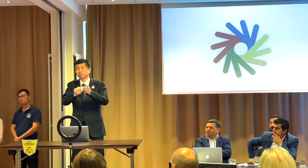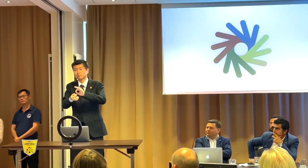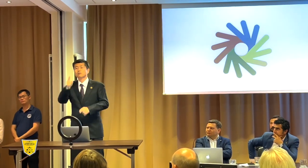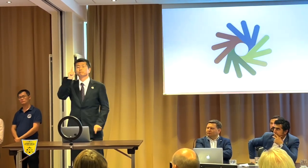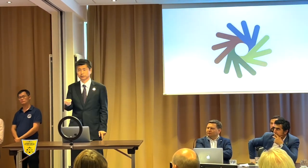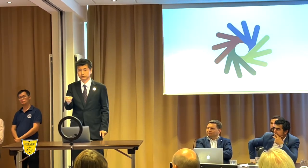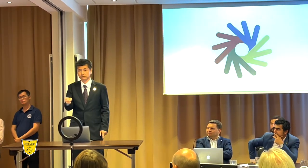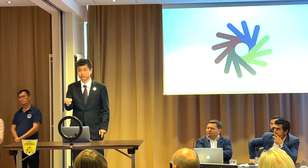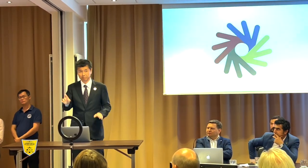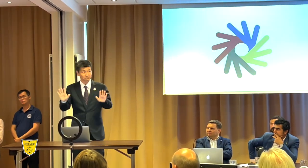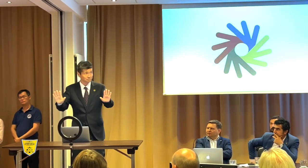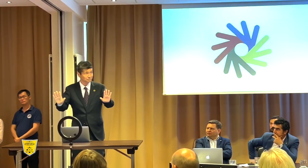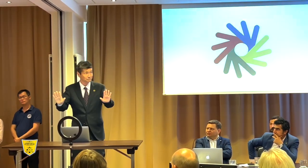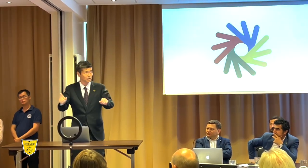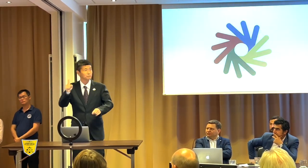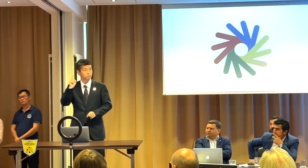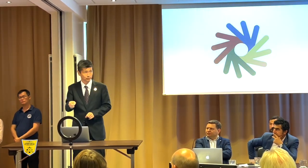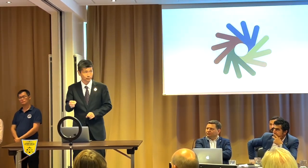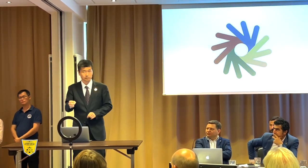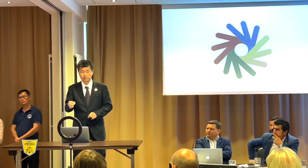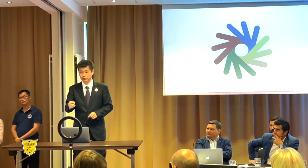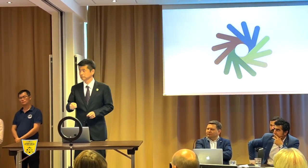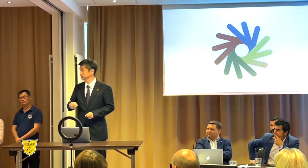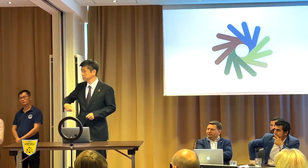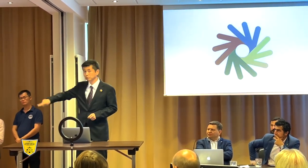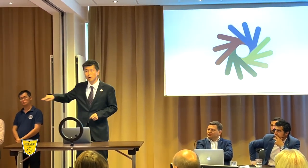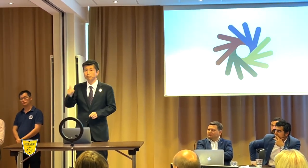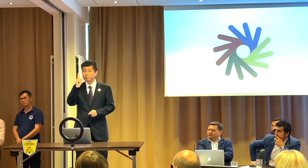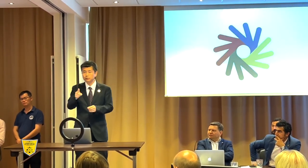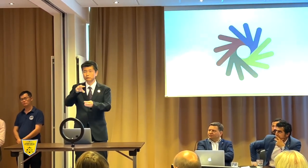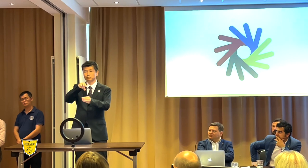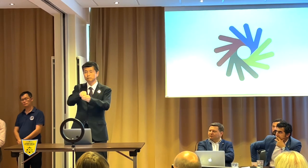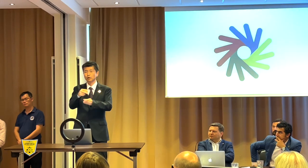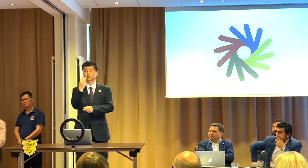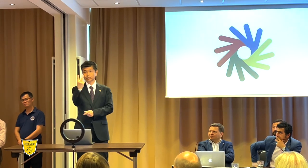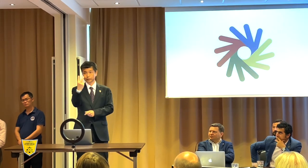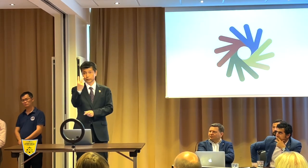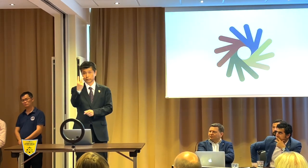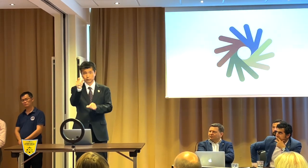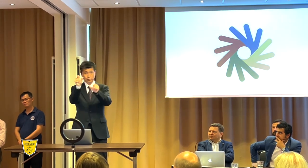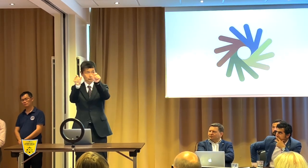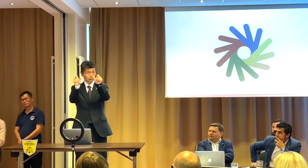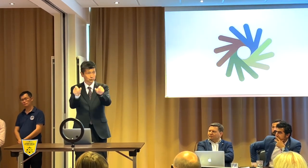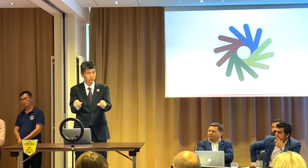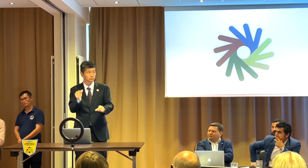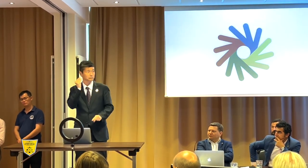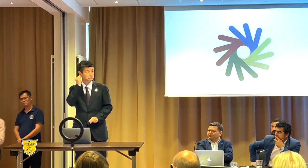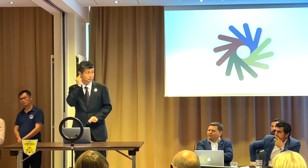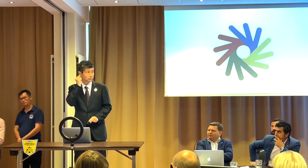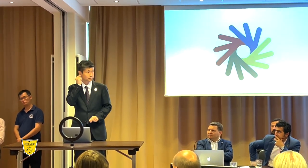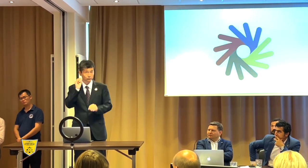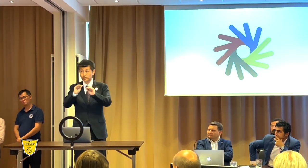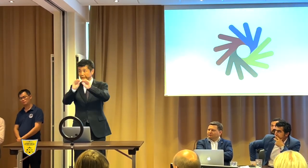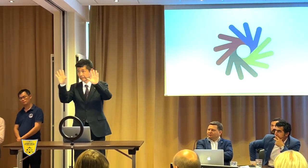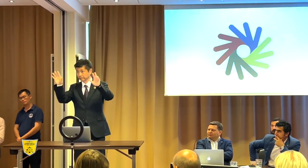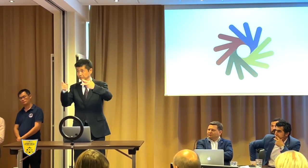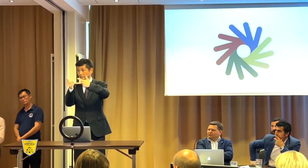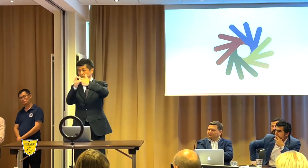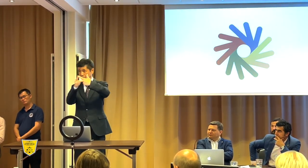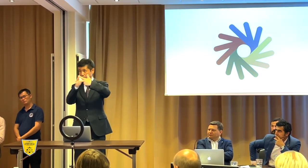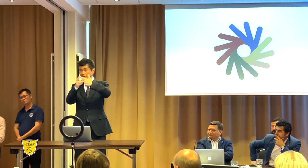we all interpret it as a must. The Executive Board must have a minimum